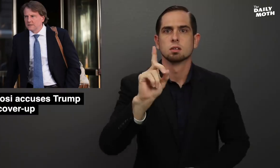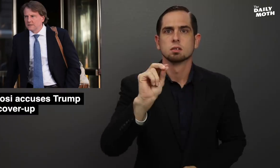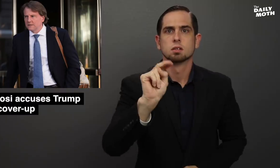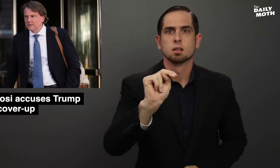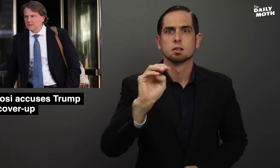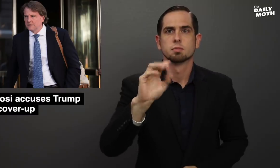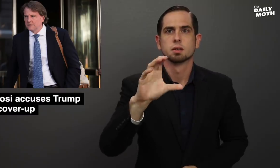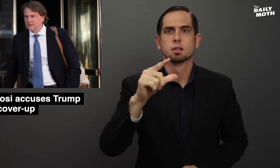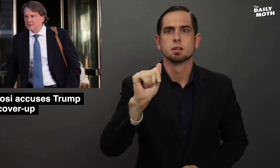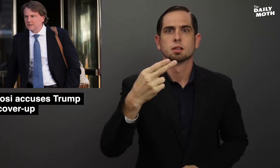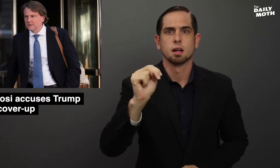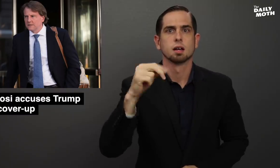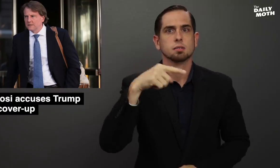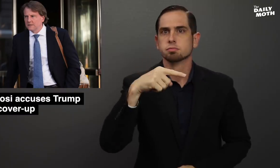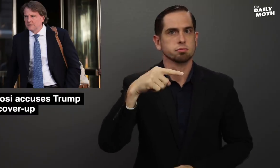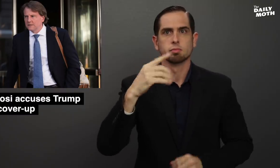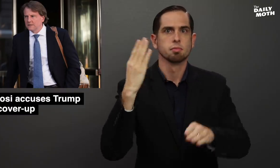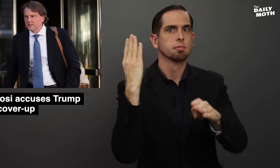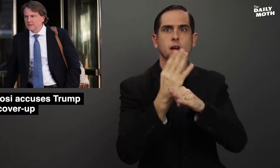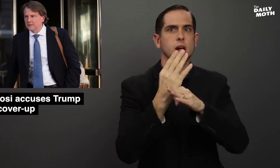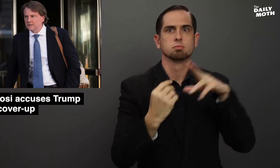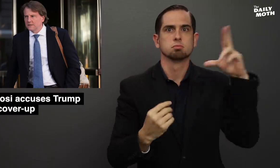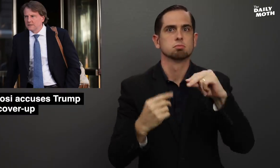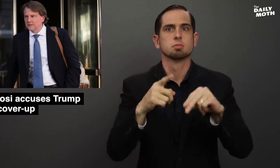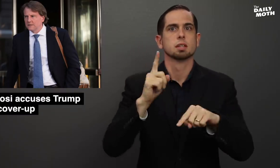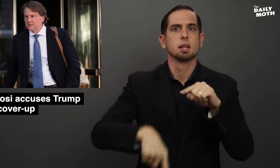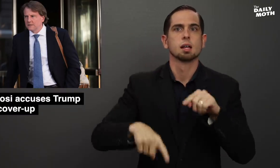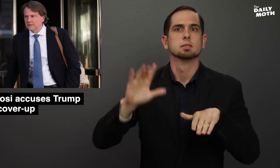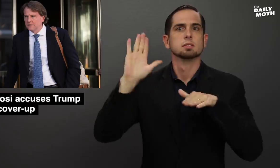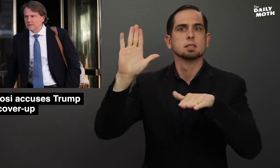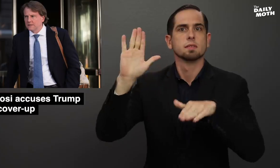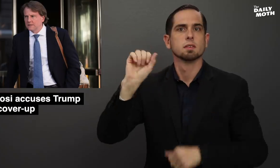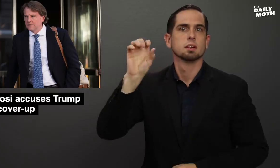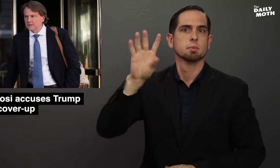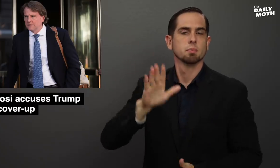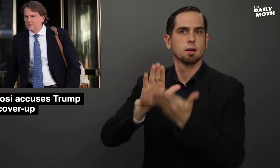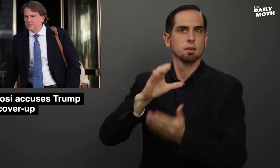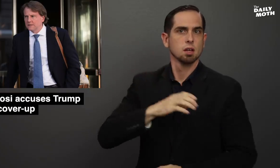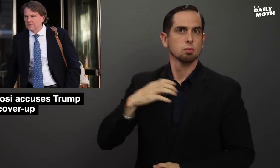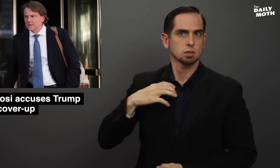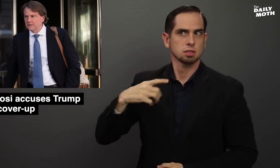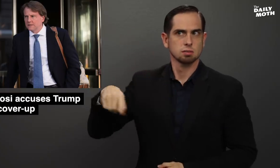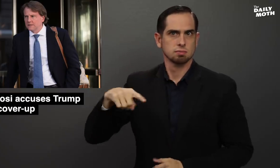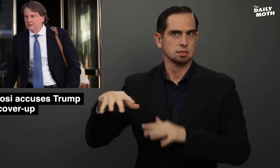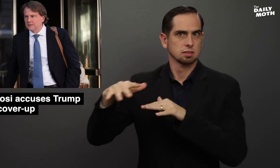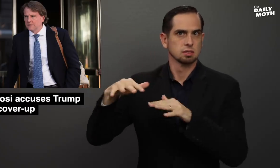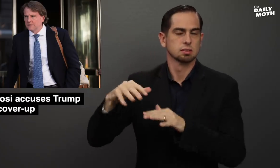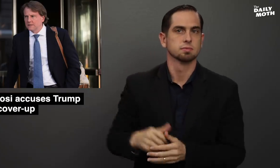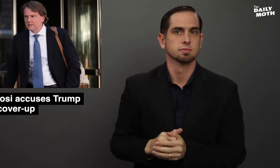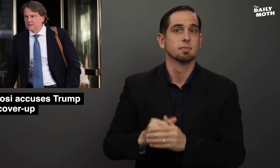Don McGahn was blocked from testifying before Congress.